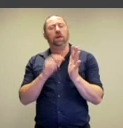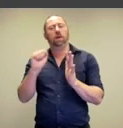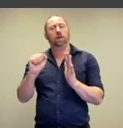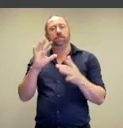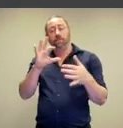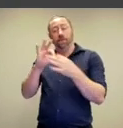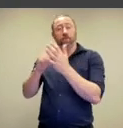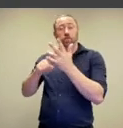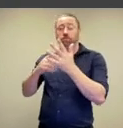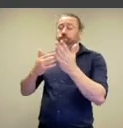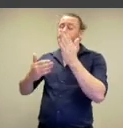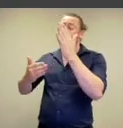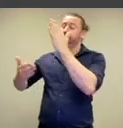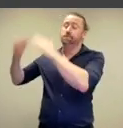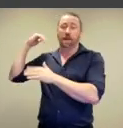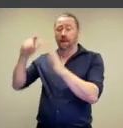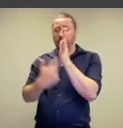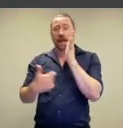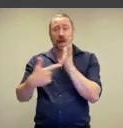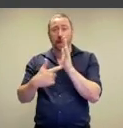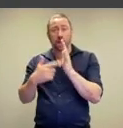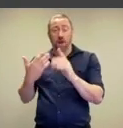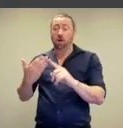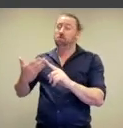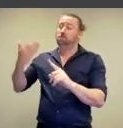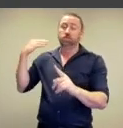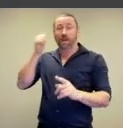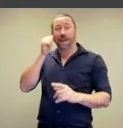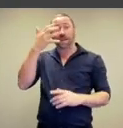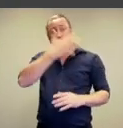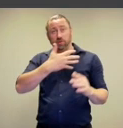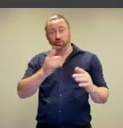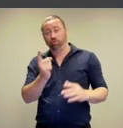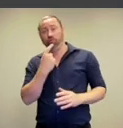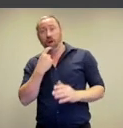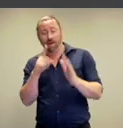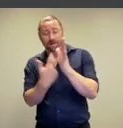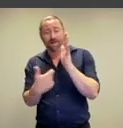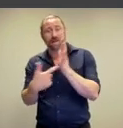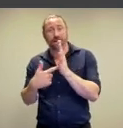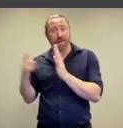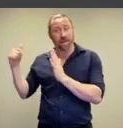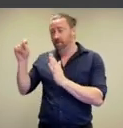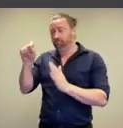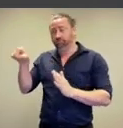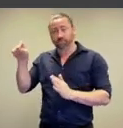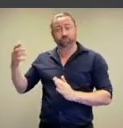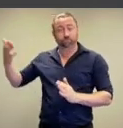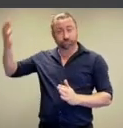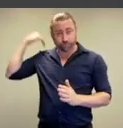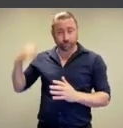histories in art that dates back to early